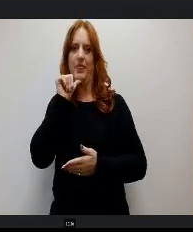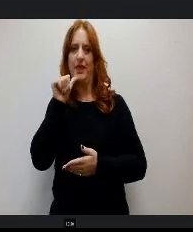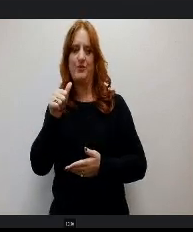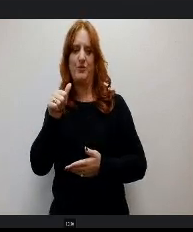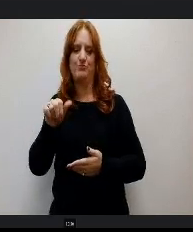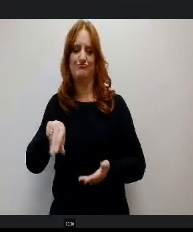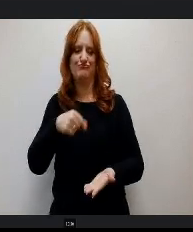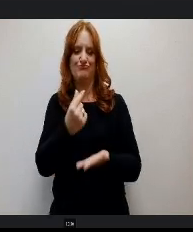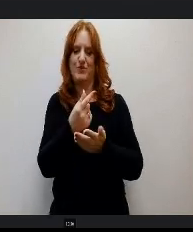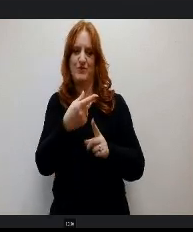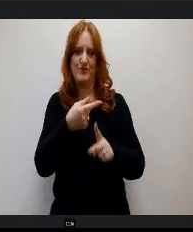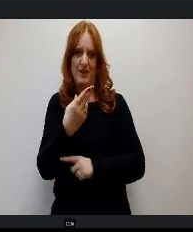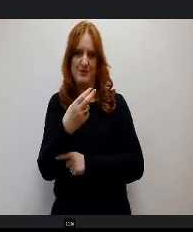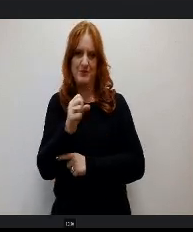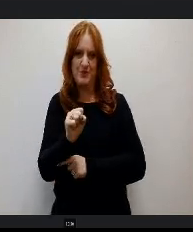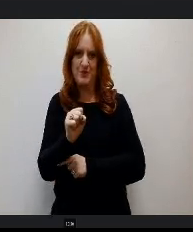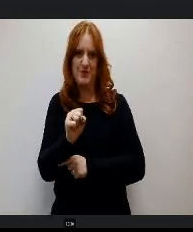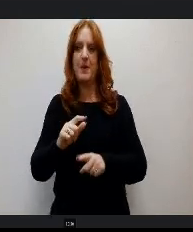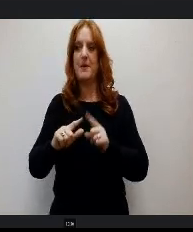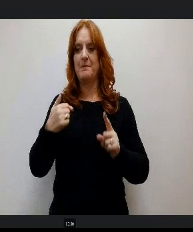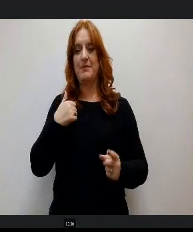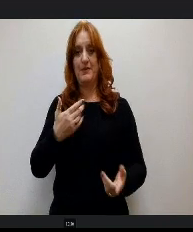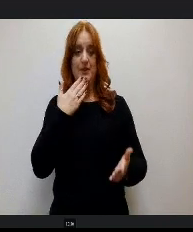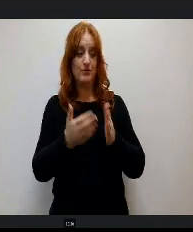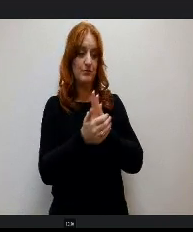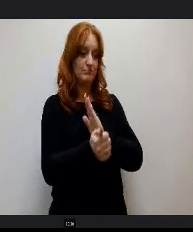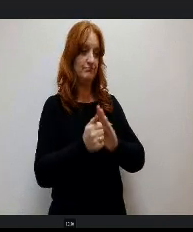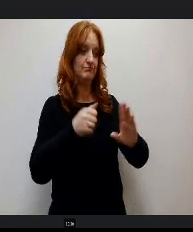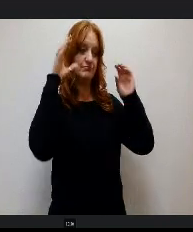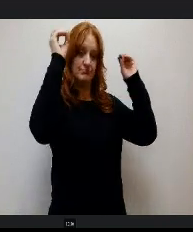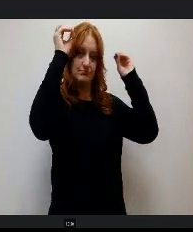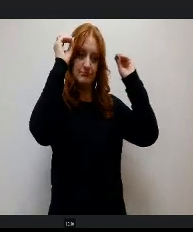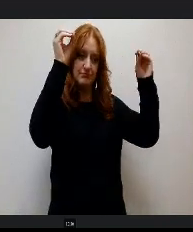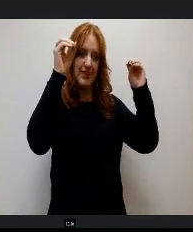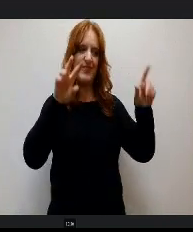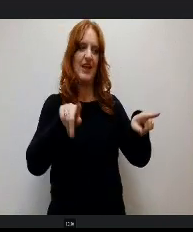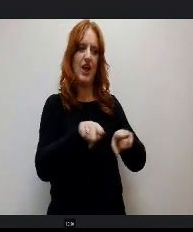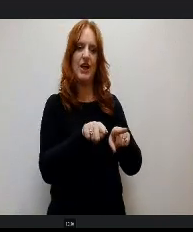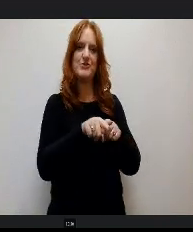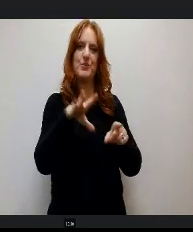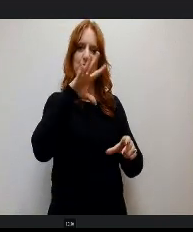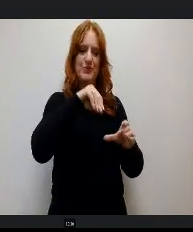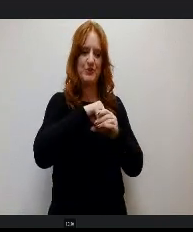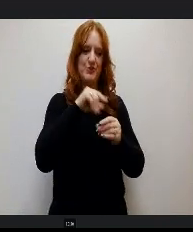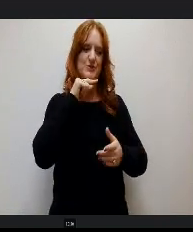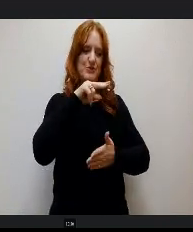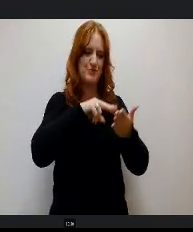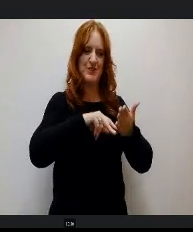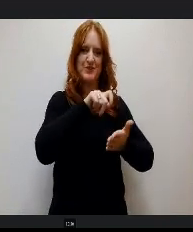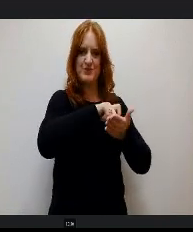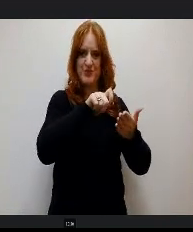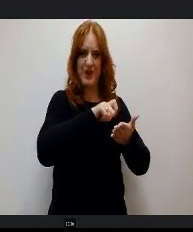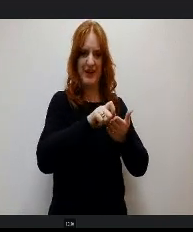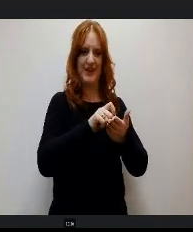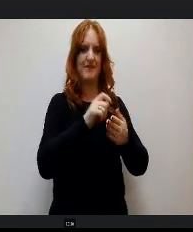High quality classroom instruction that implements literacy instruction specifically across all content areas has